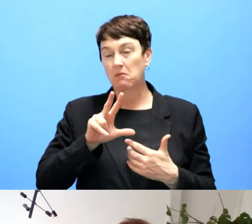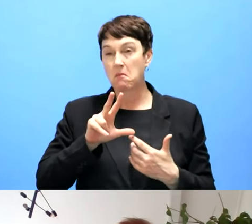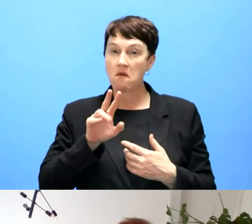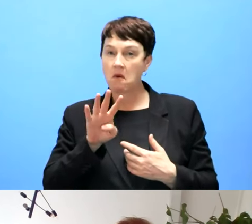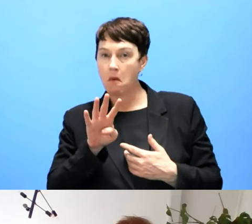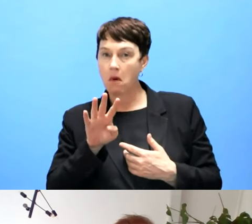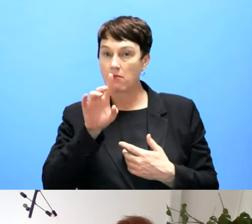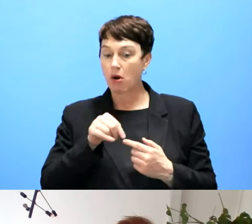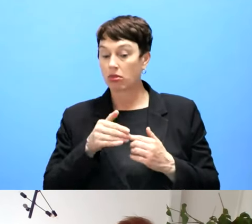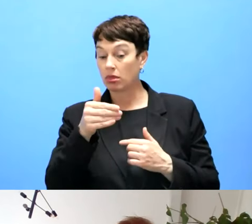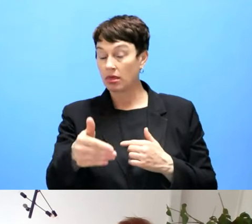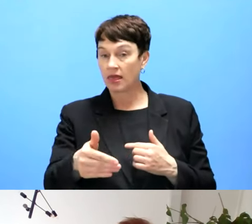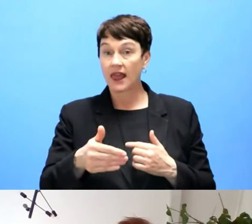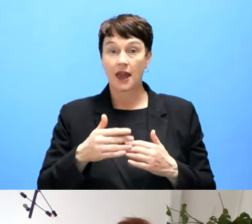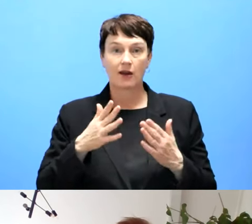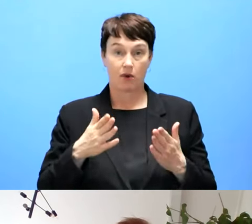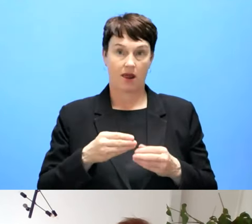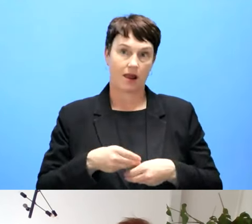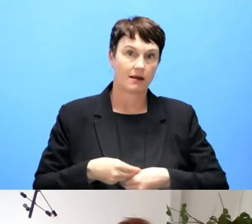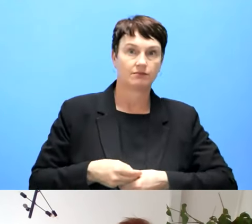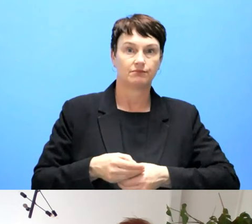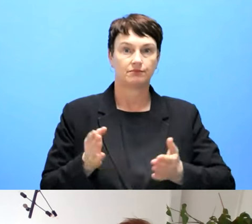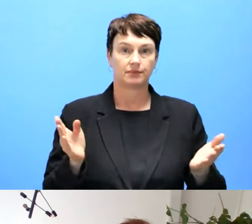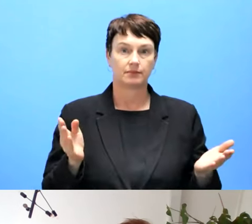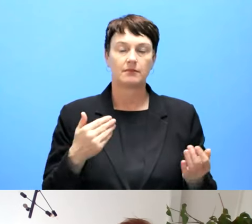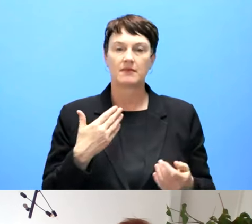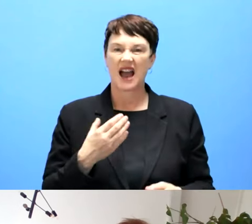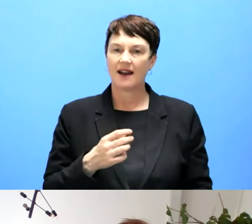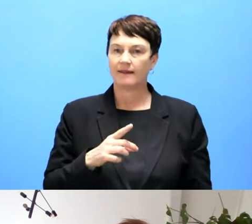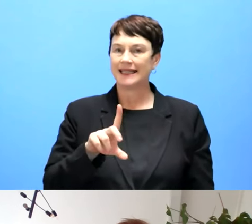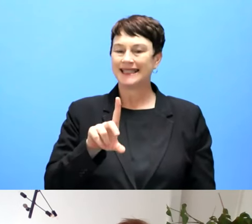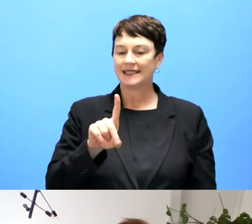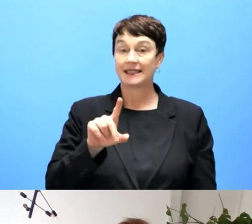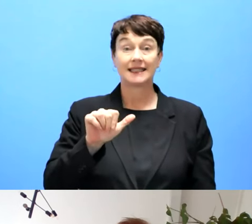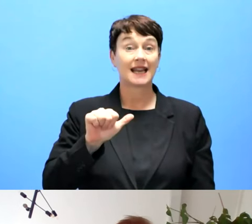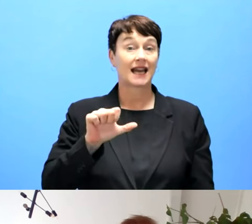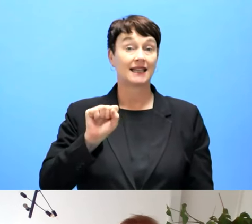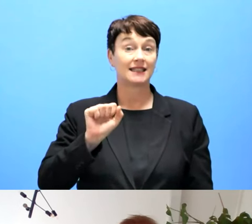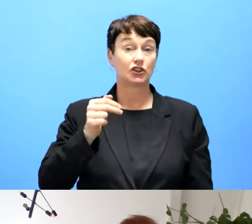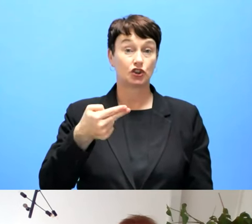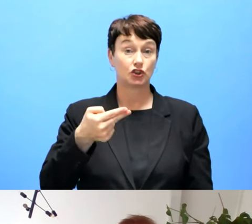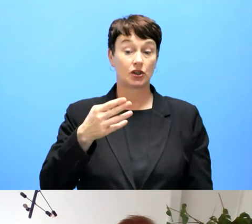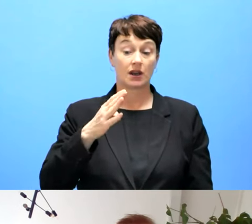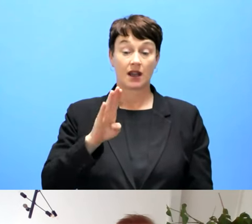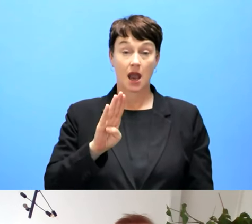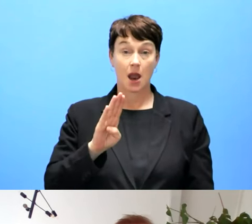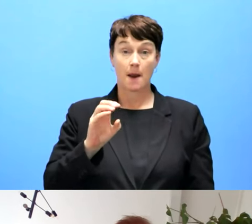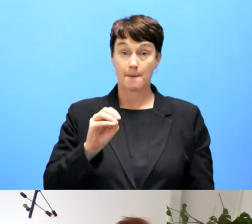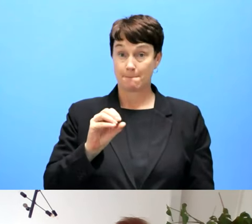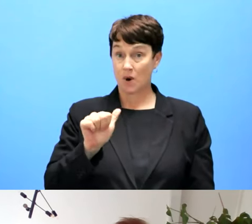We're developing a dashboard in which we can show real-time how they are performing at a certain